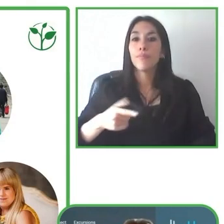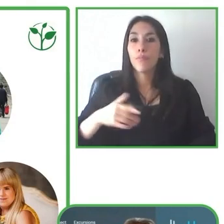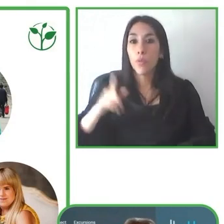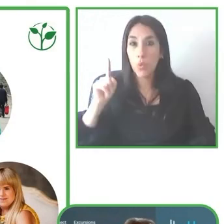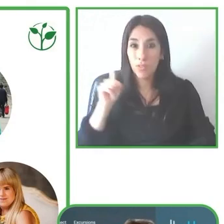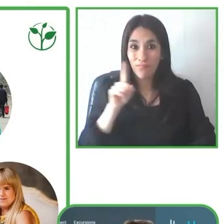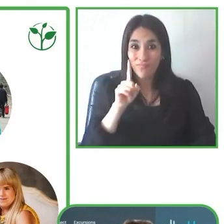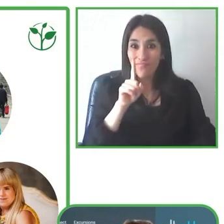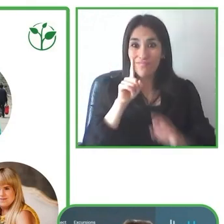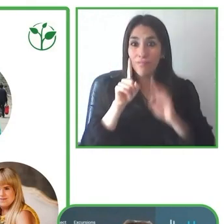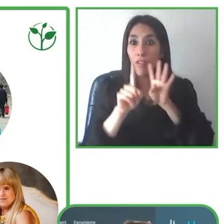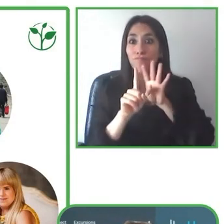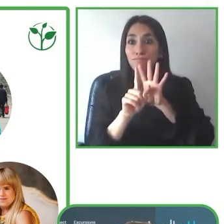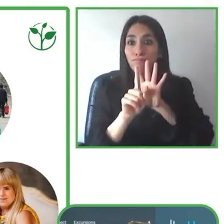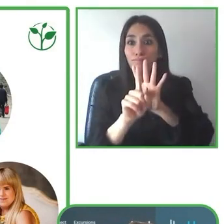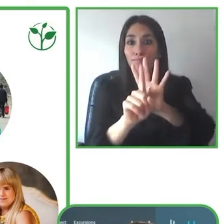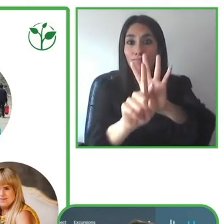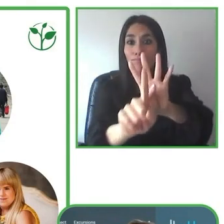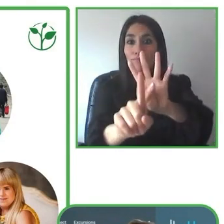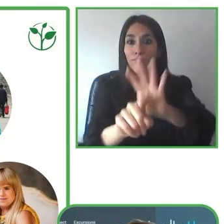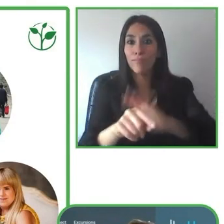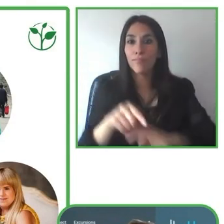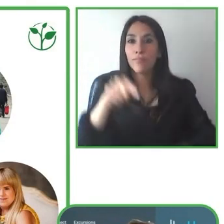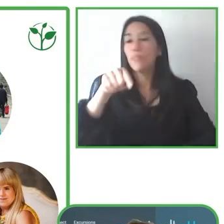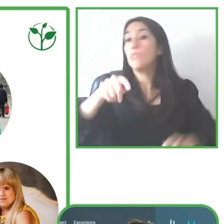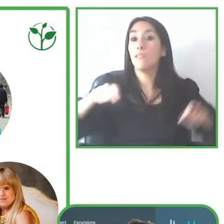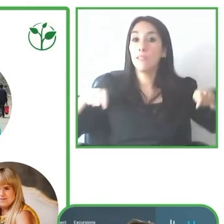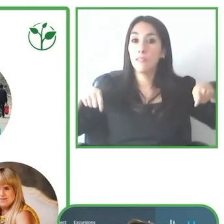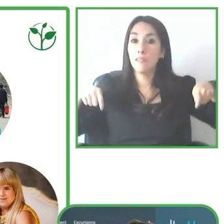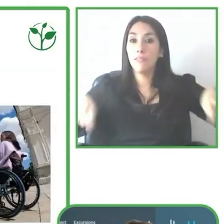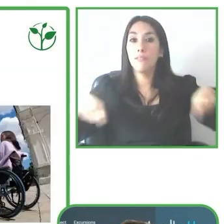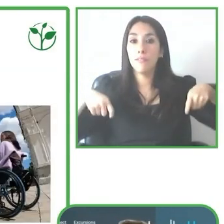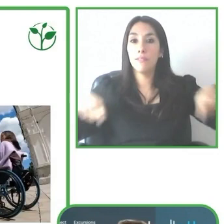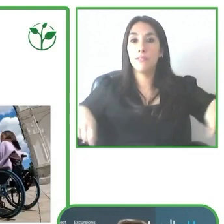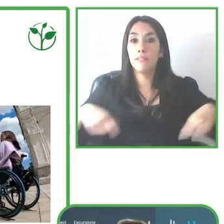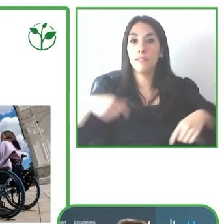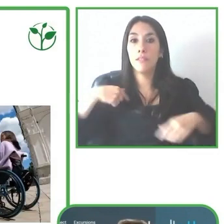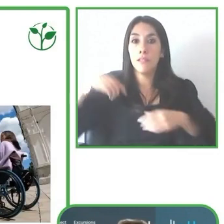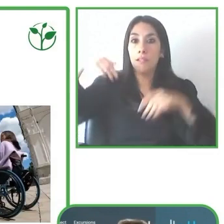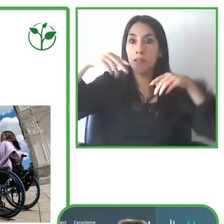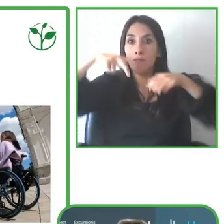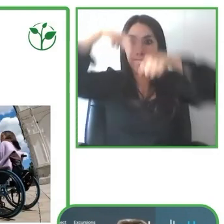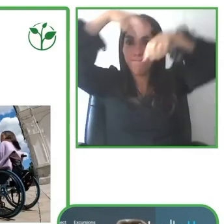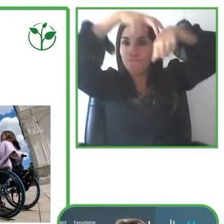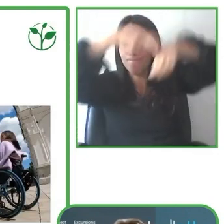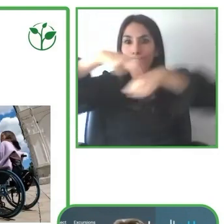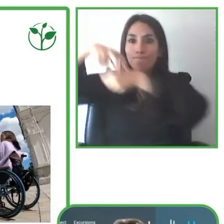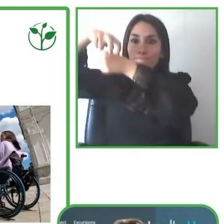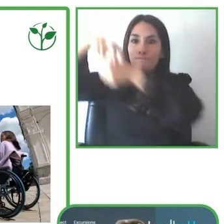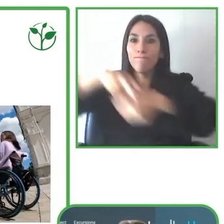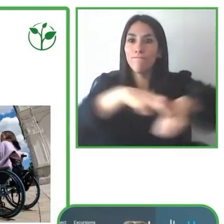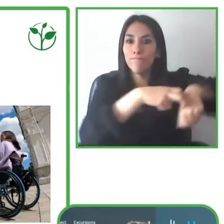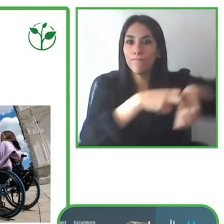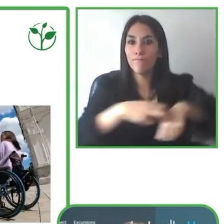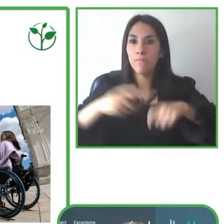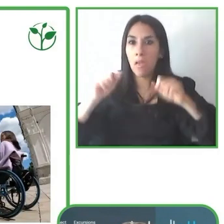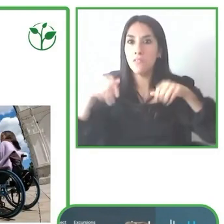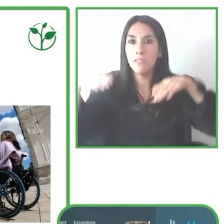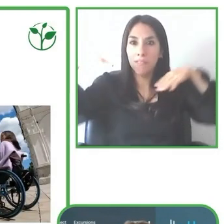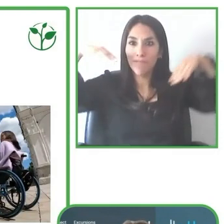with common guests.